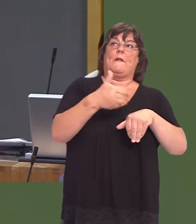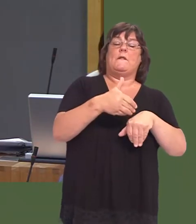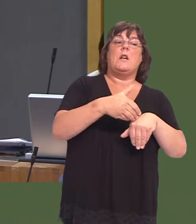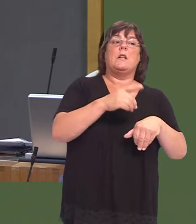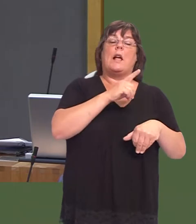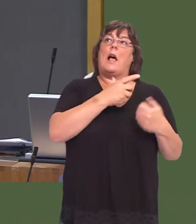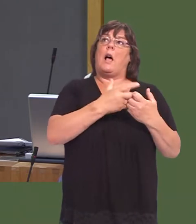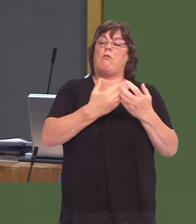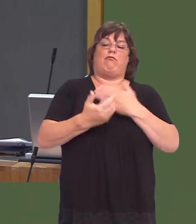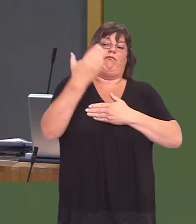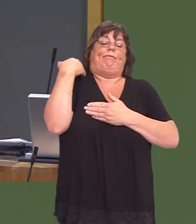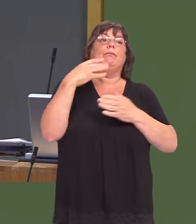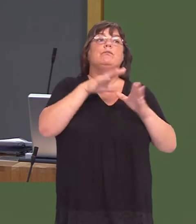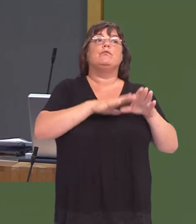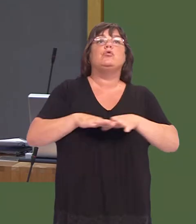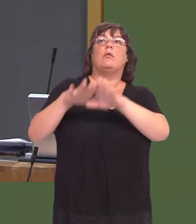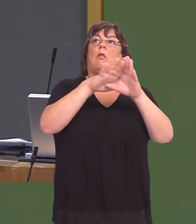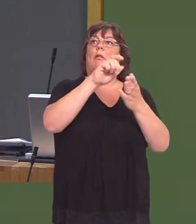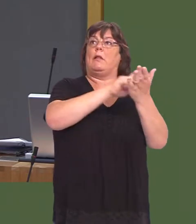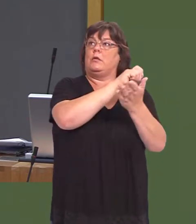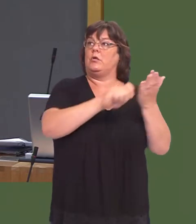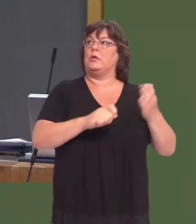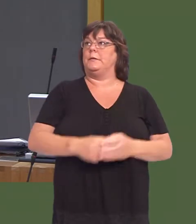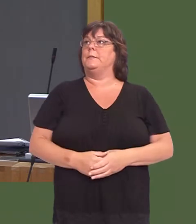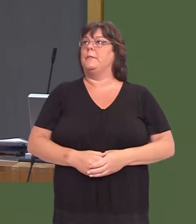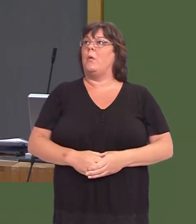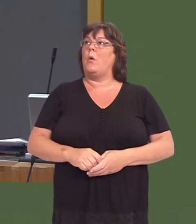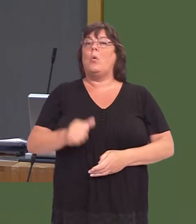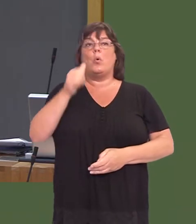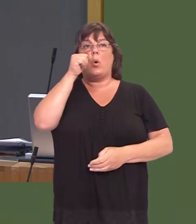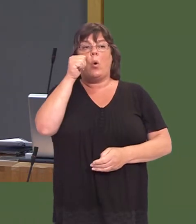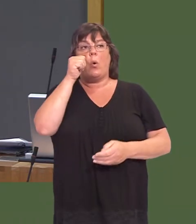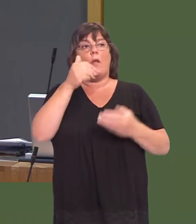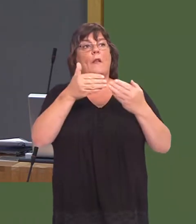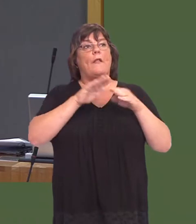And this is encapsulated in the debate that is currently ongoing on the future of the